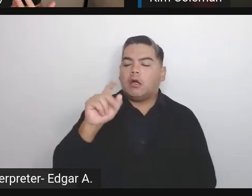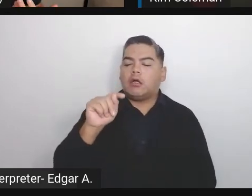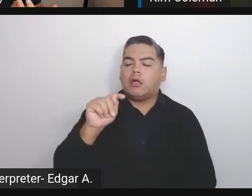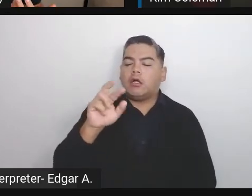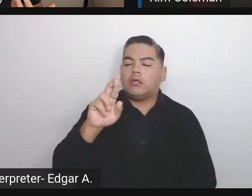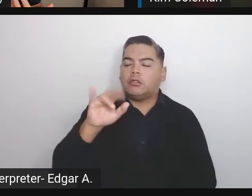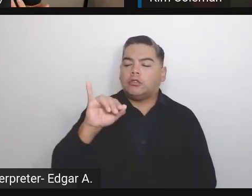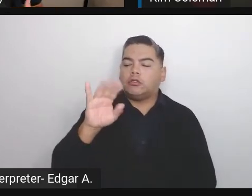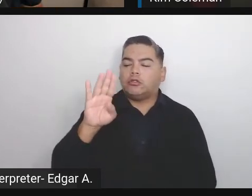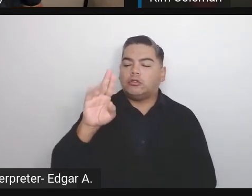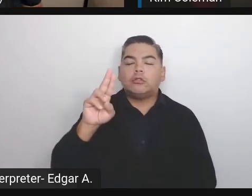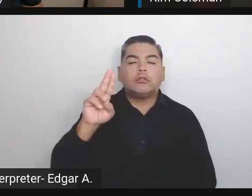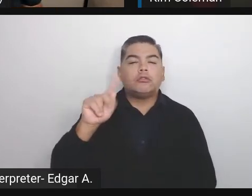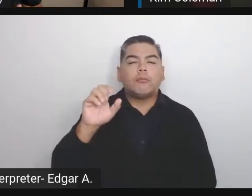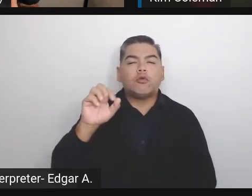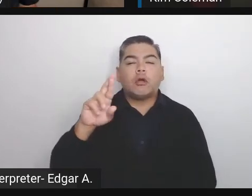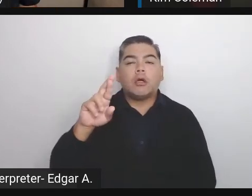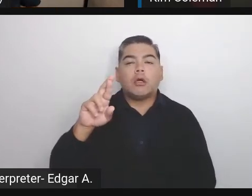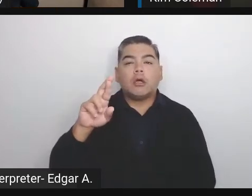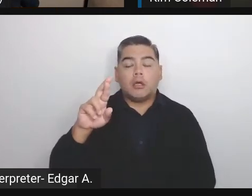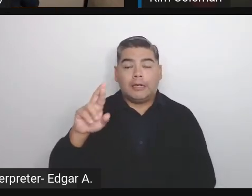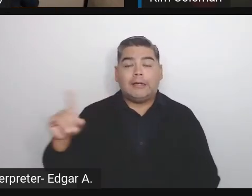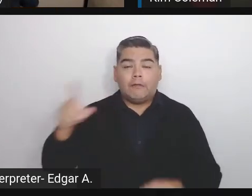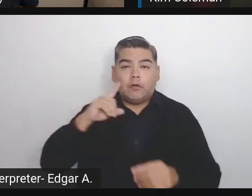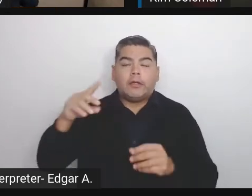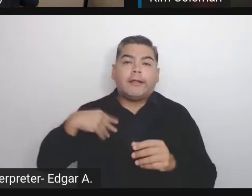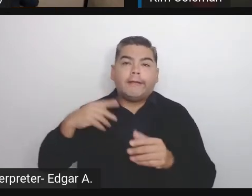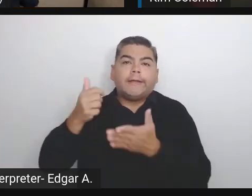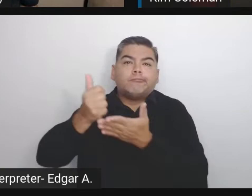that might interest you more in the WordPress space.